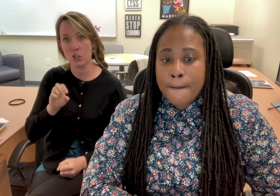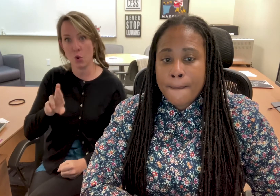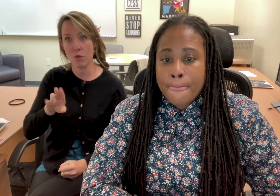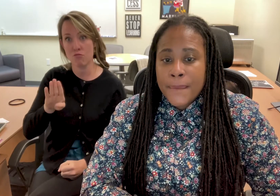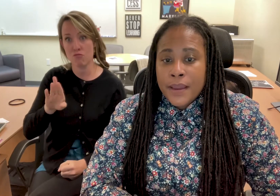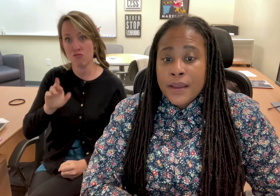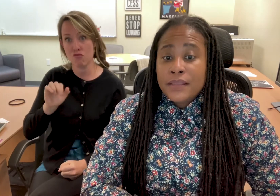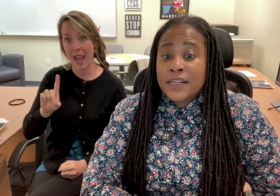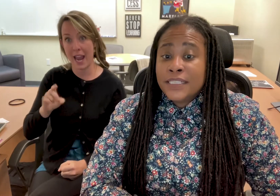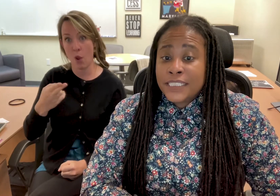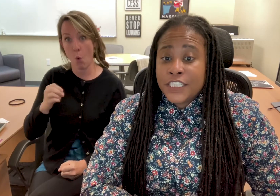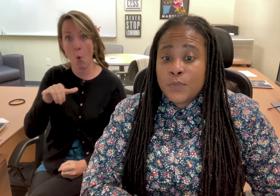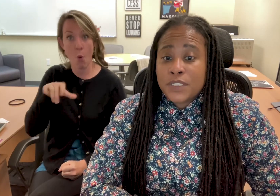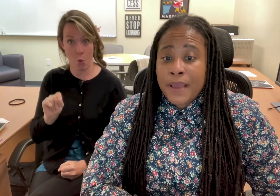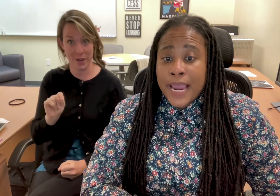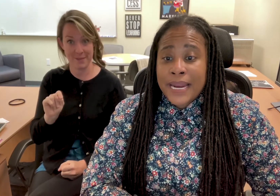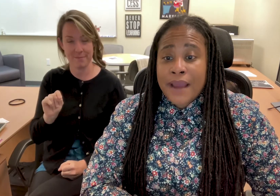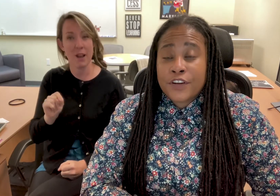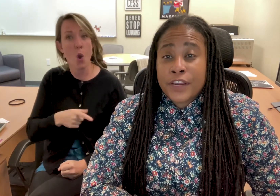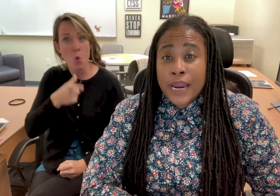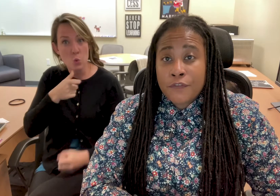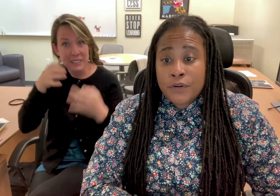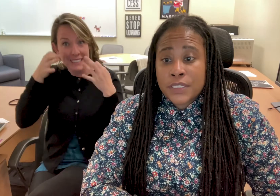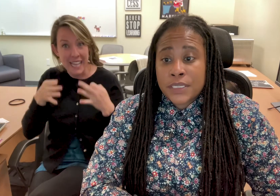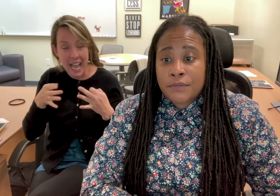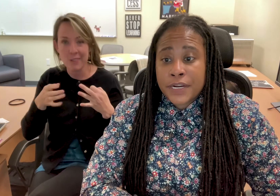This decision was made after careful consideration